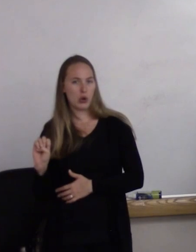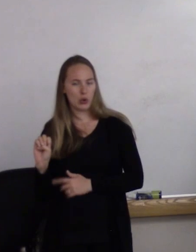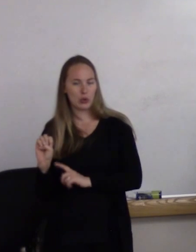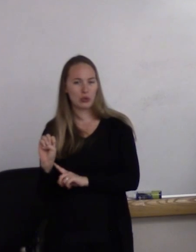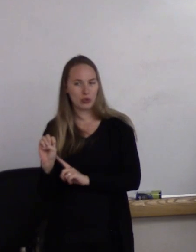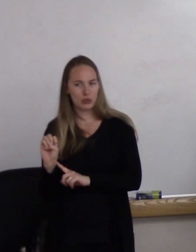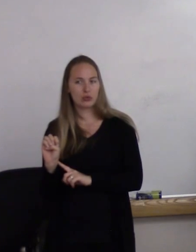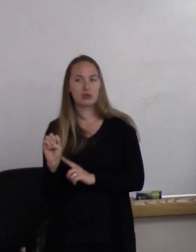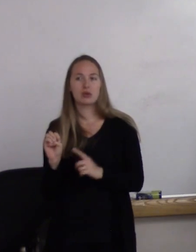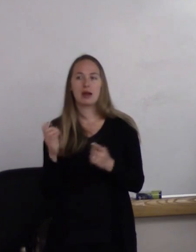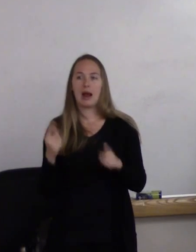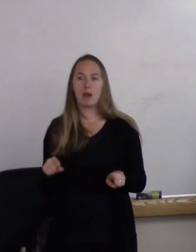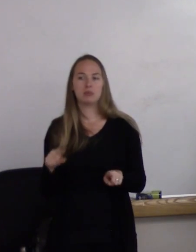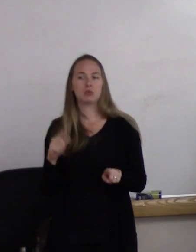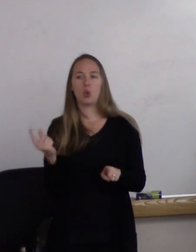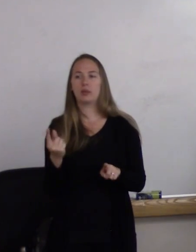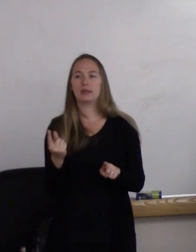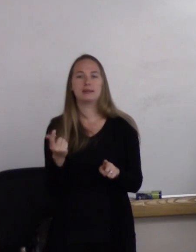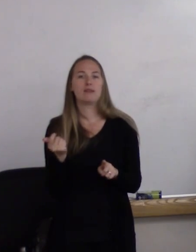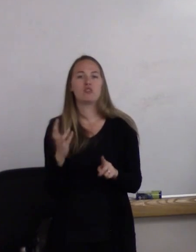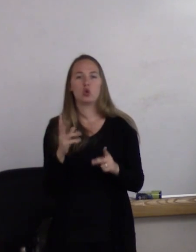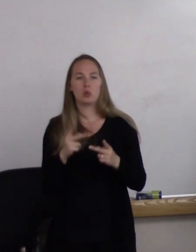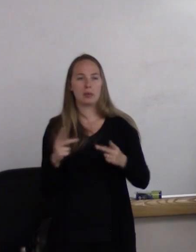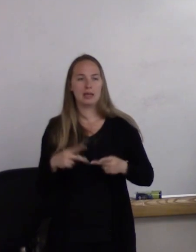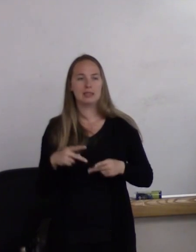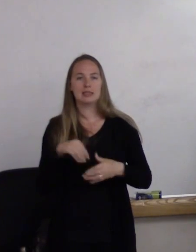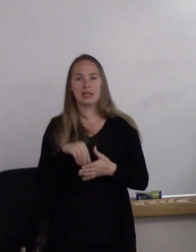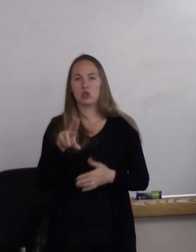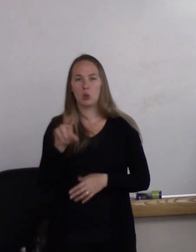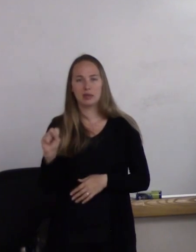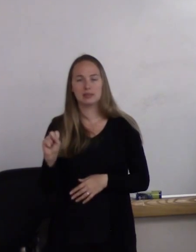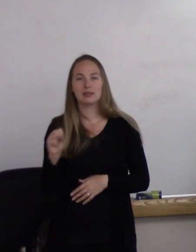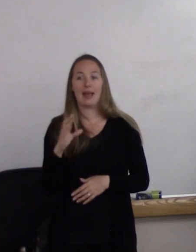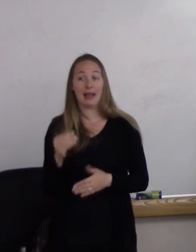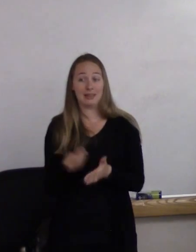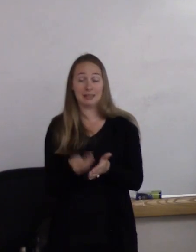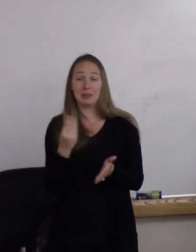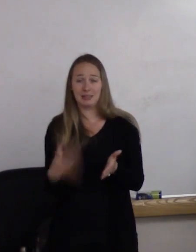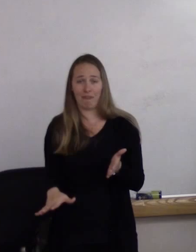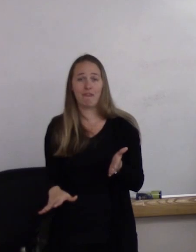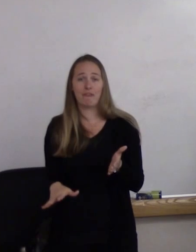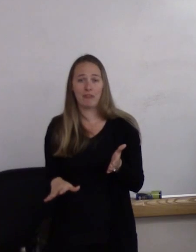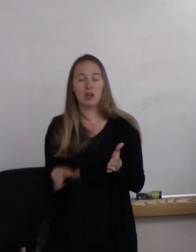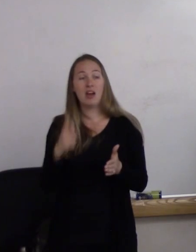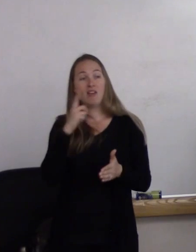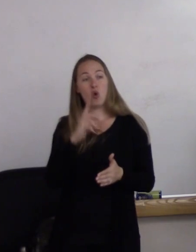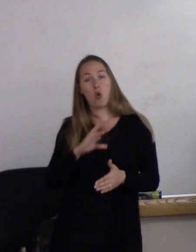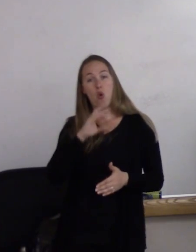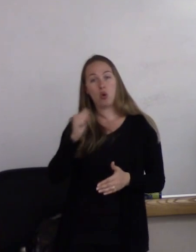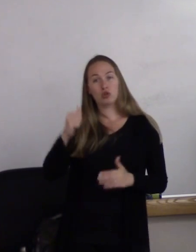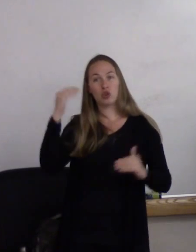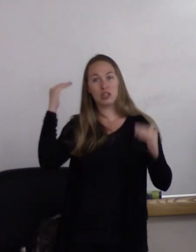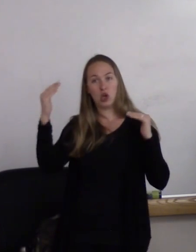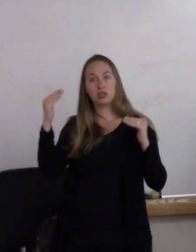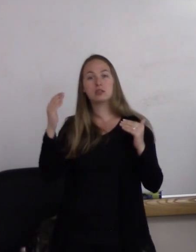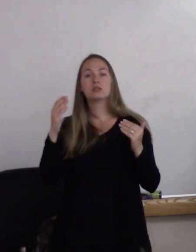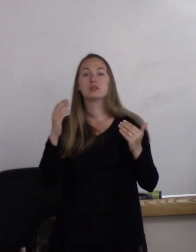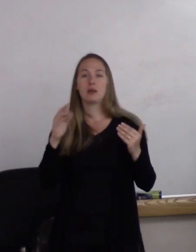It's done only in very few places in the United States, and it's expensive. For older adults, it is covered by Medicare